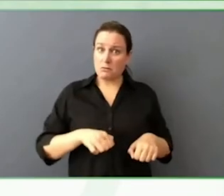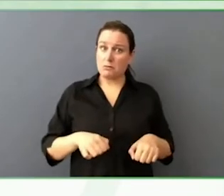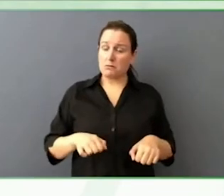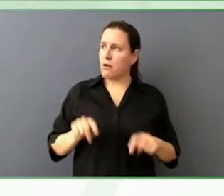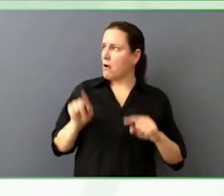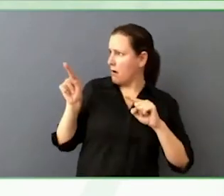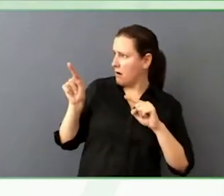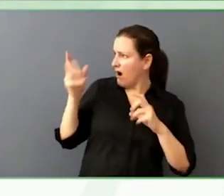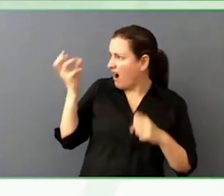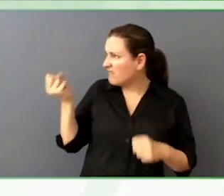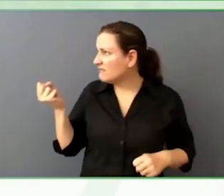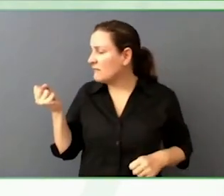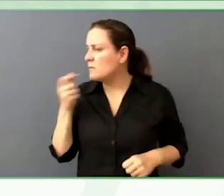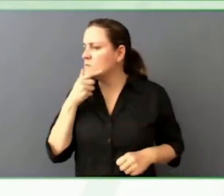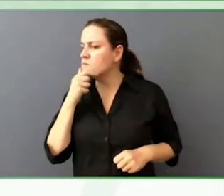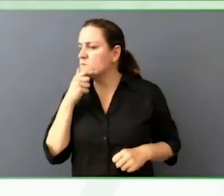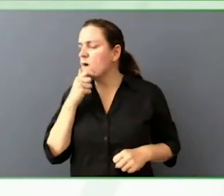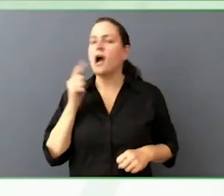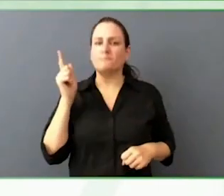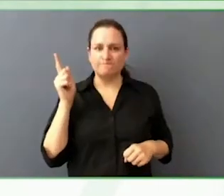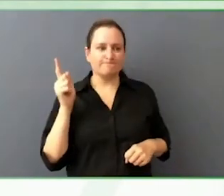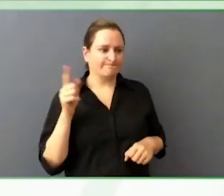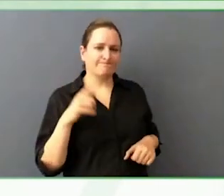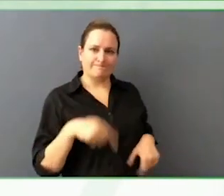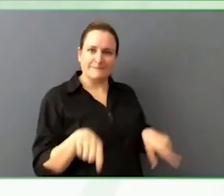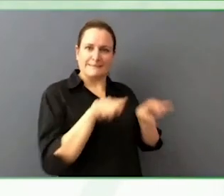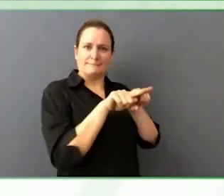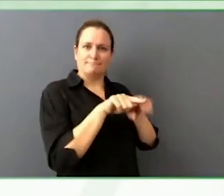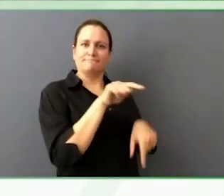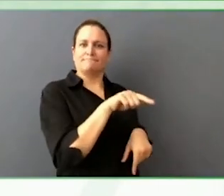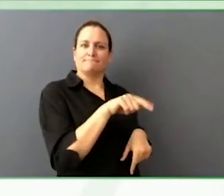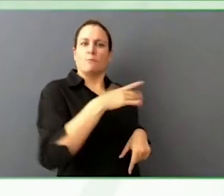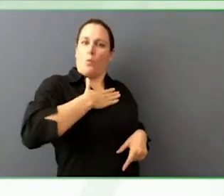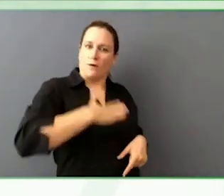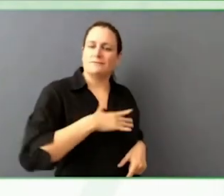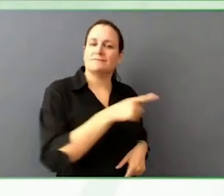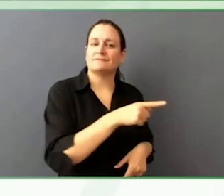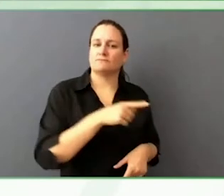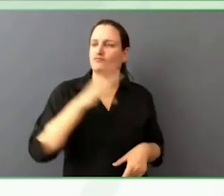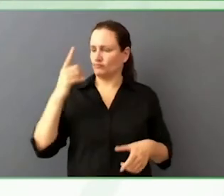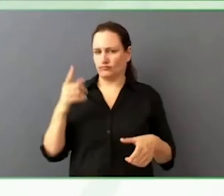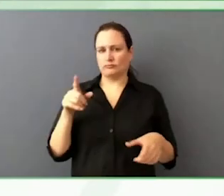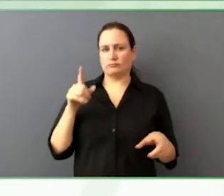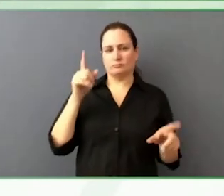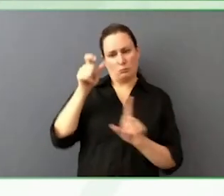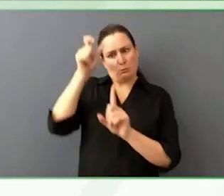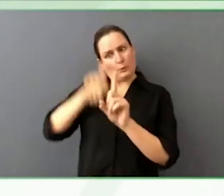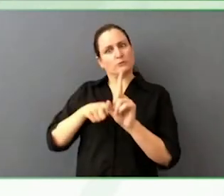which can be replicated in other newsrooms, if yes, how? My answer is I hope so.